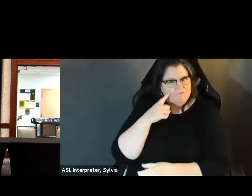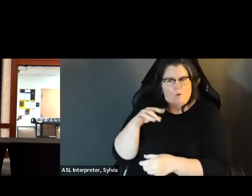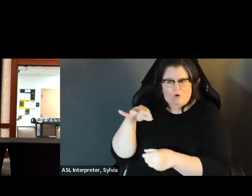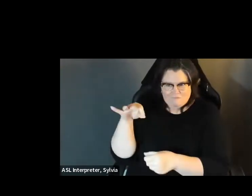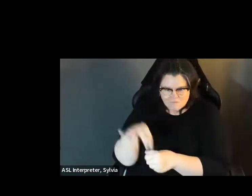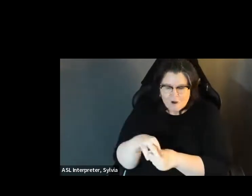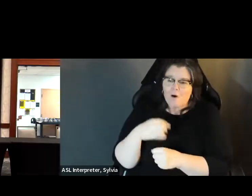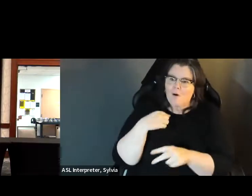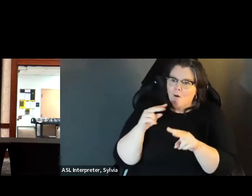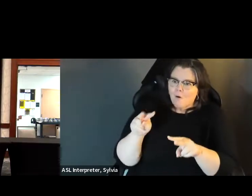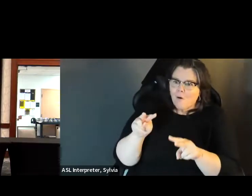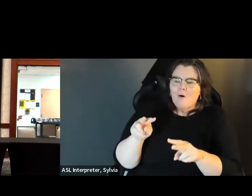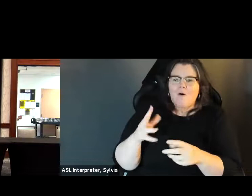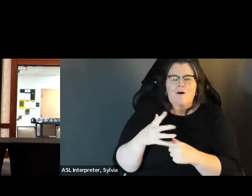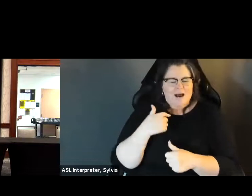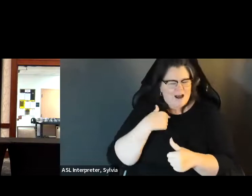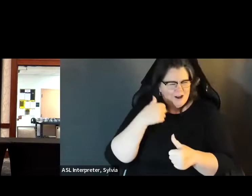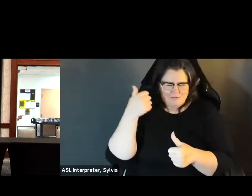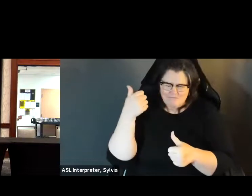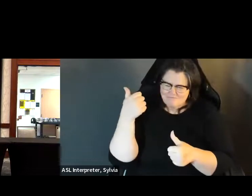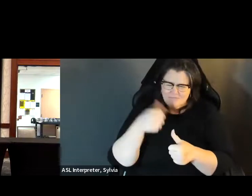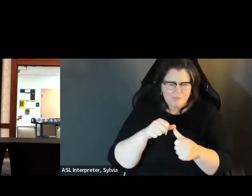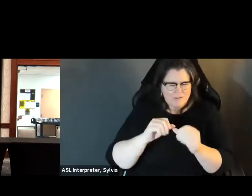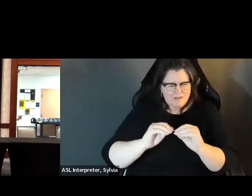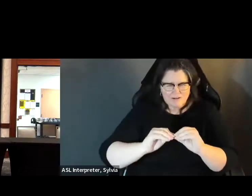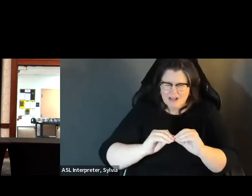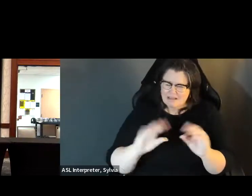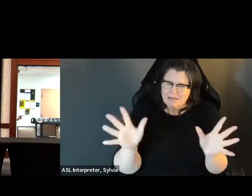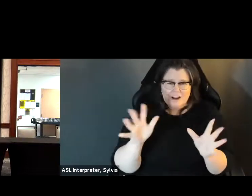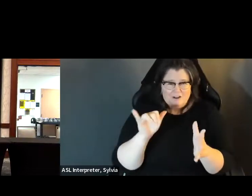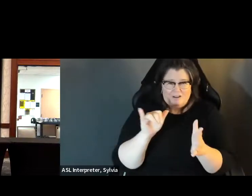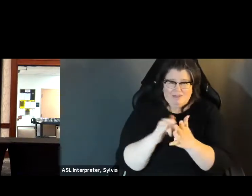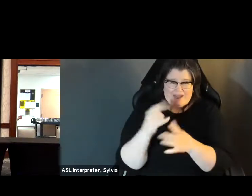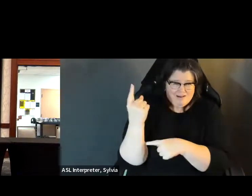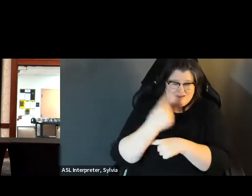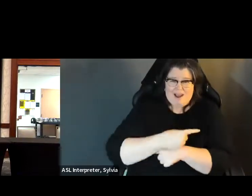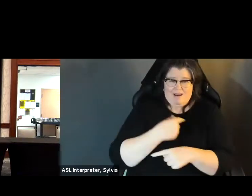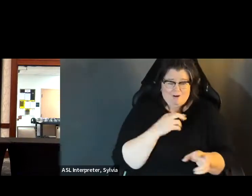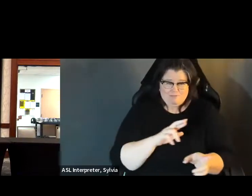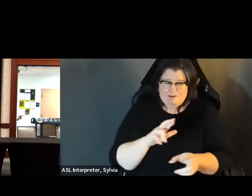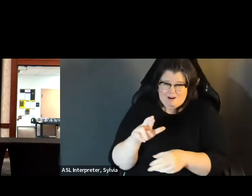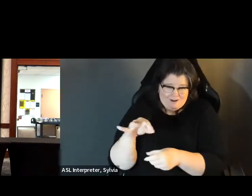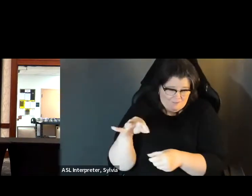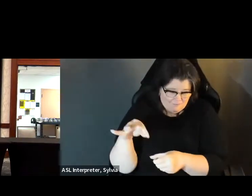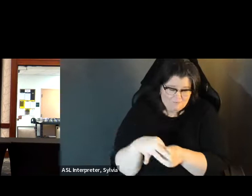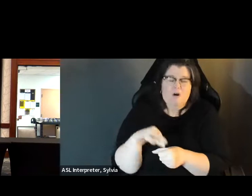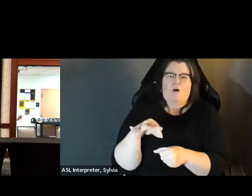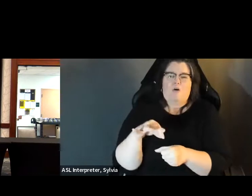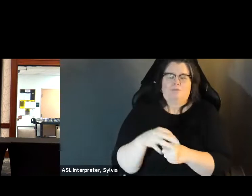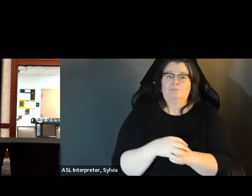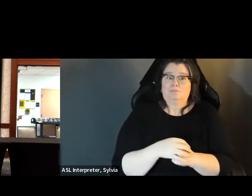community and the power of one 's vote. Voting was and is Putting wise is cool, and I was finally, and it was finally my turn to participate. cool and it was finally my turn to participate. I can I can still picture the day very vividly. The mid morning sky was in overcast.